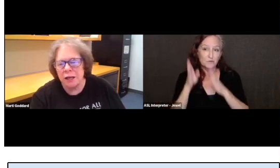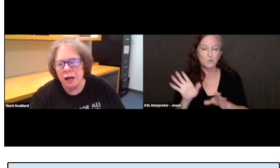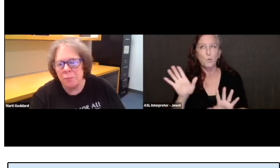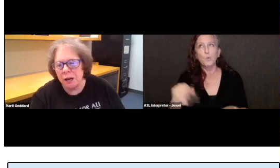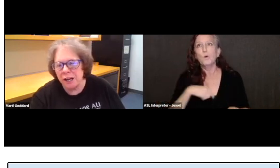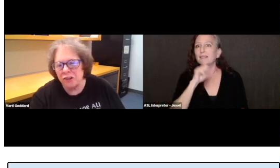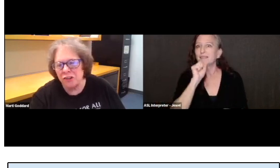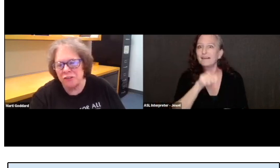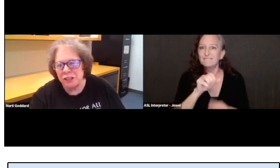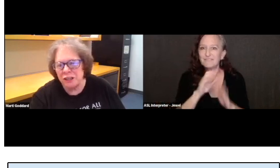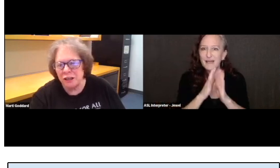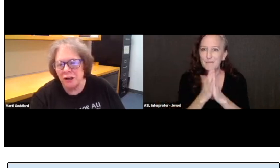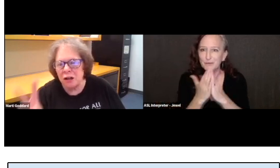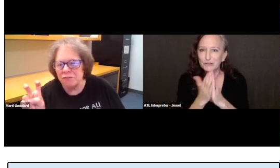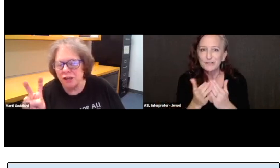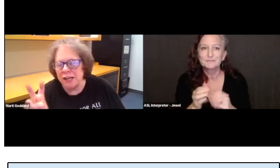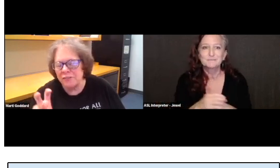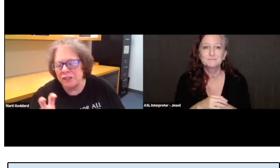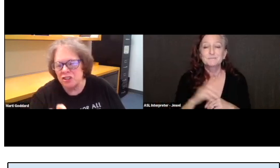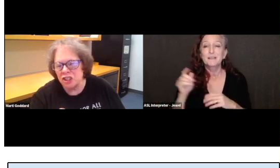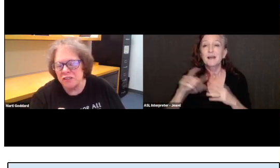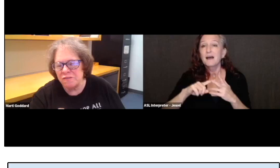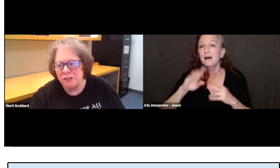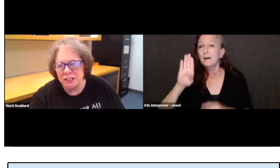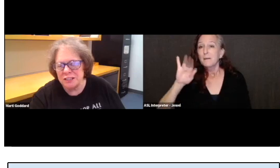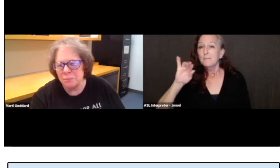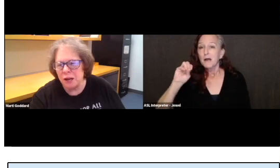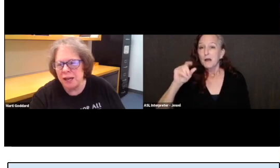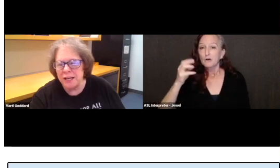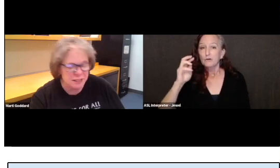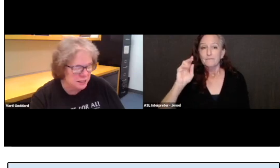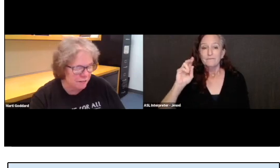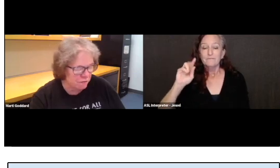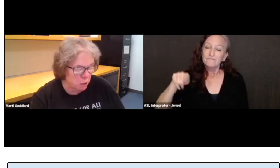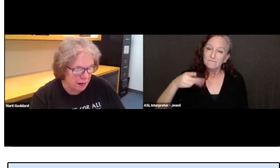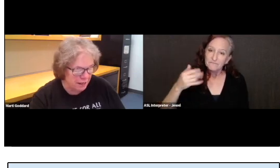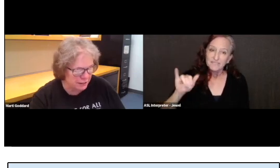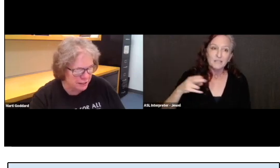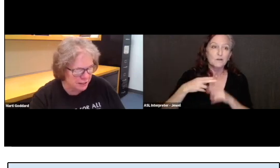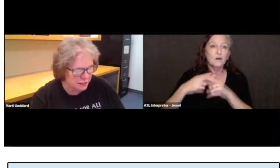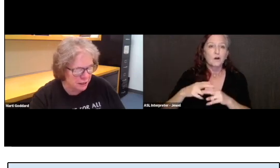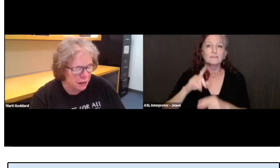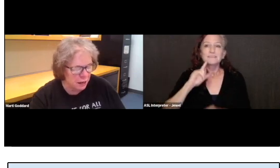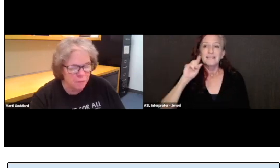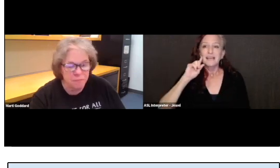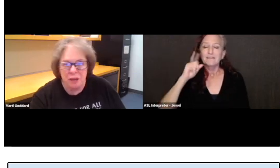An autobiography called Flight of the Gin Fizz by a deaf pilot.